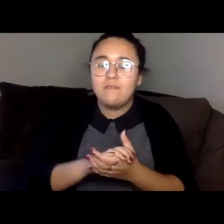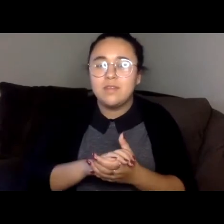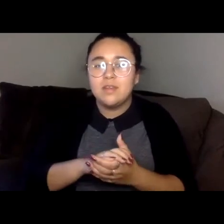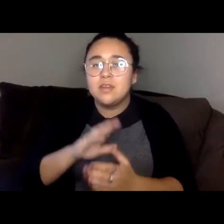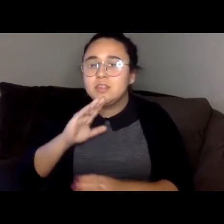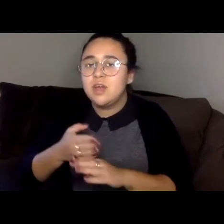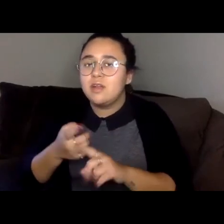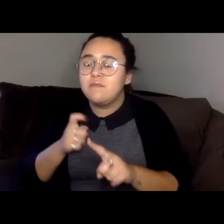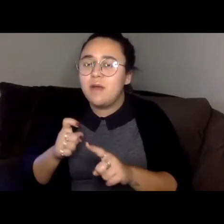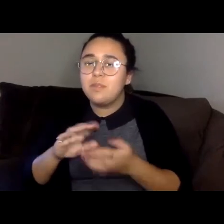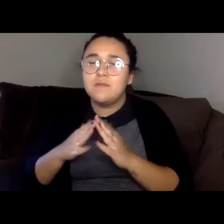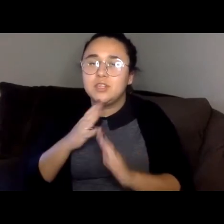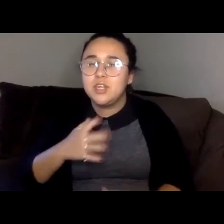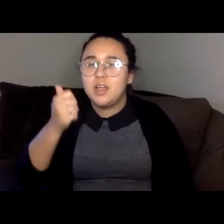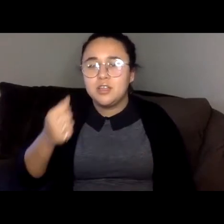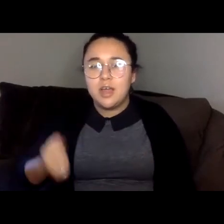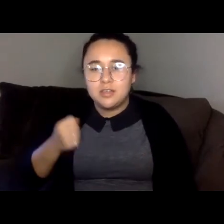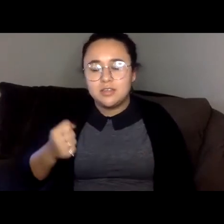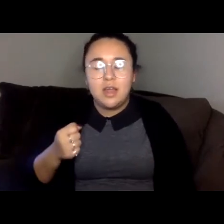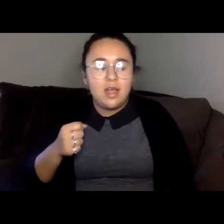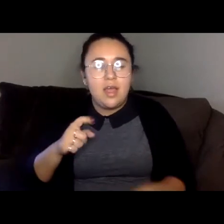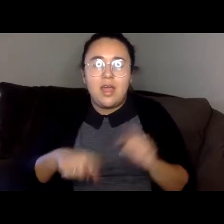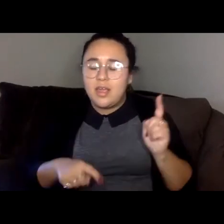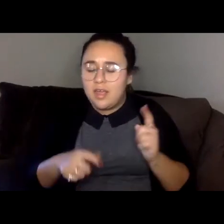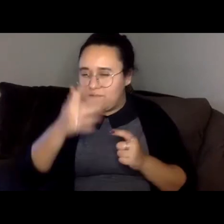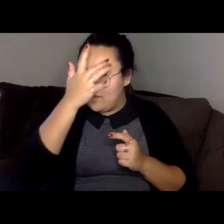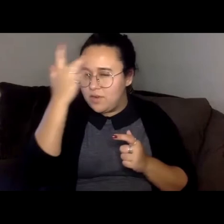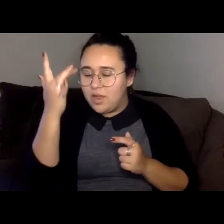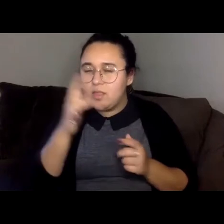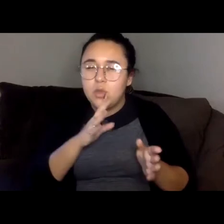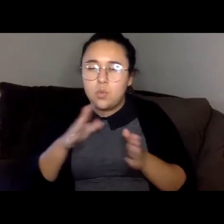I cannot erase the path that the river had carved in my mind, I'm under the bridge and